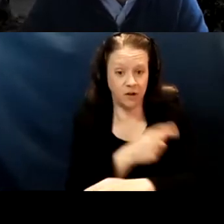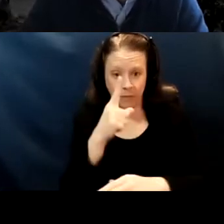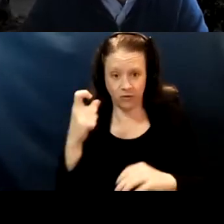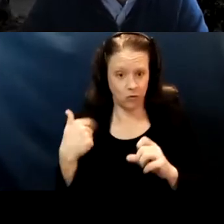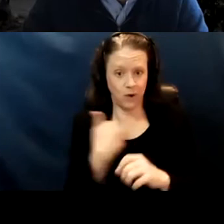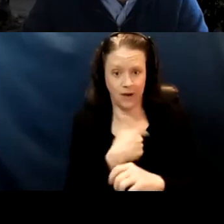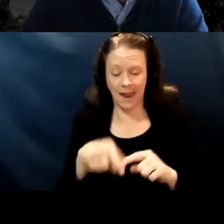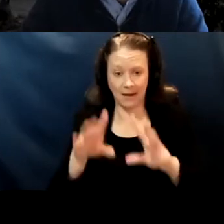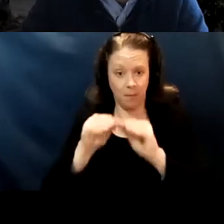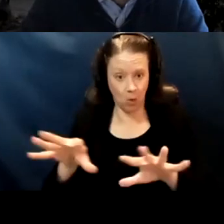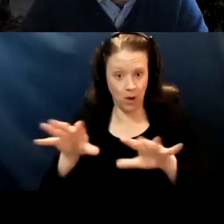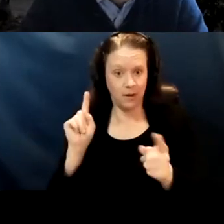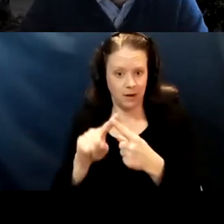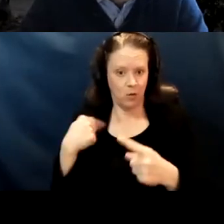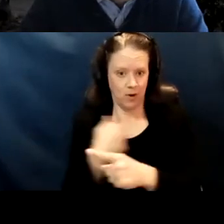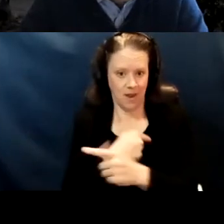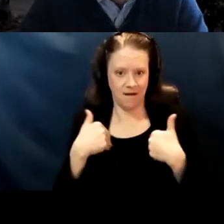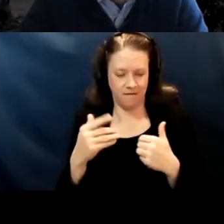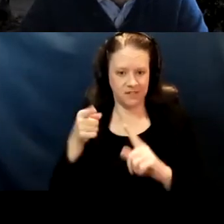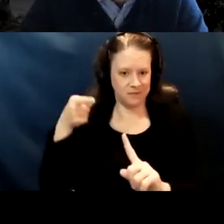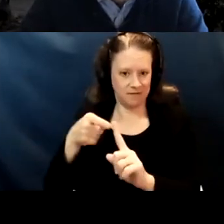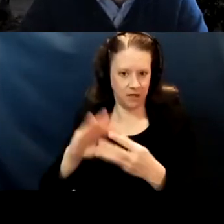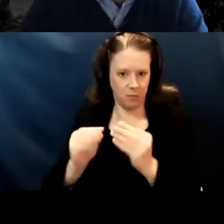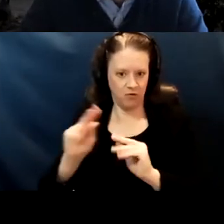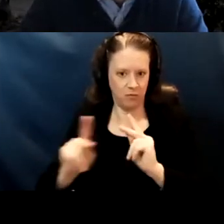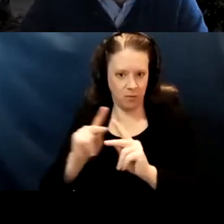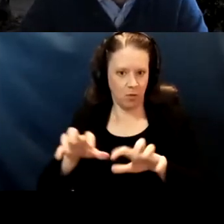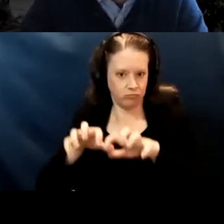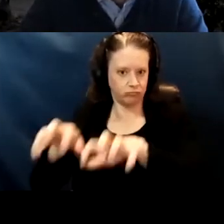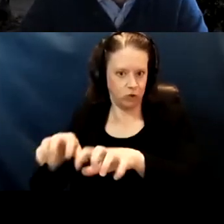until we have a certain number of people to do at once. Which, it doesn't really make sense to me